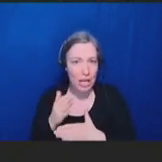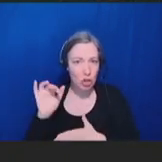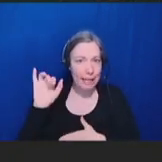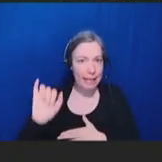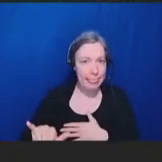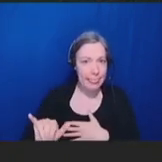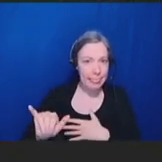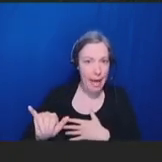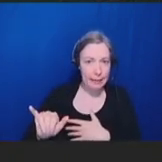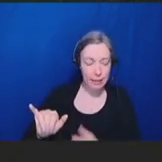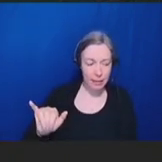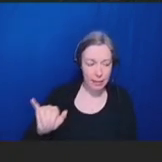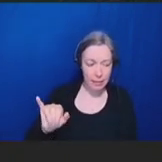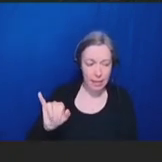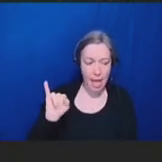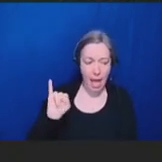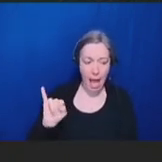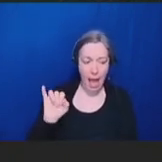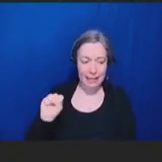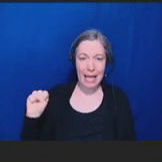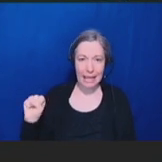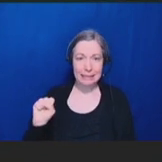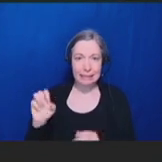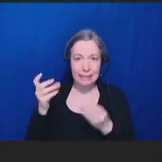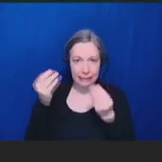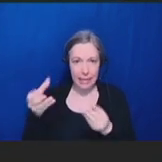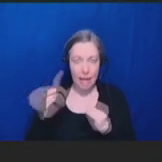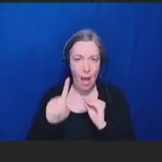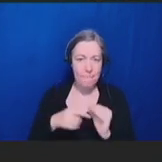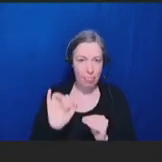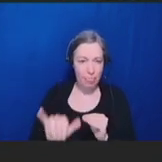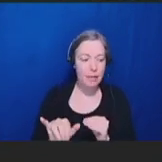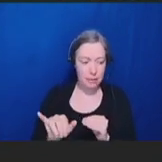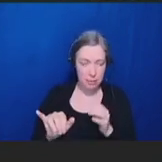surveillance system. So, just wondering if the subcommittee had any discussion around